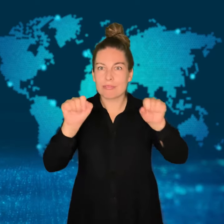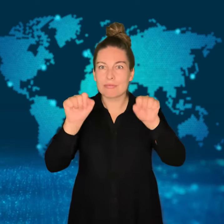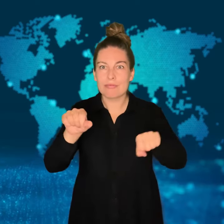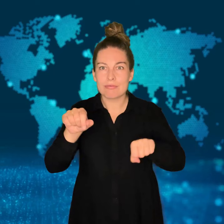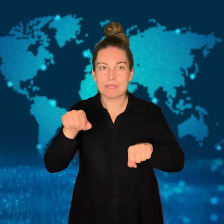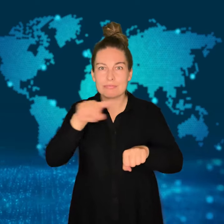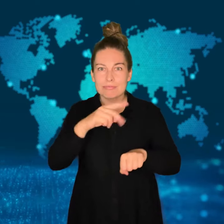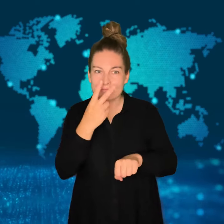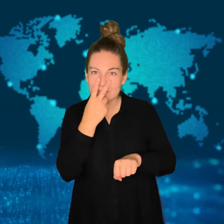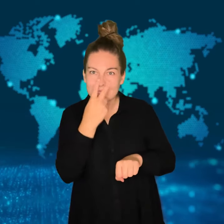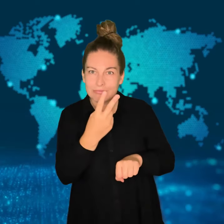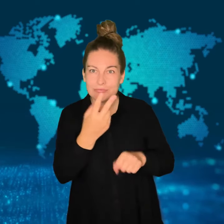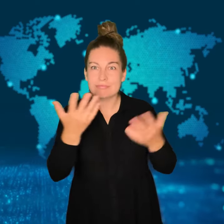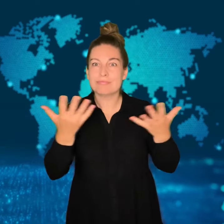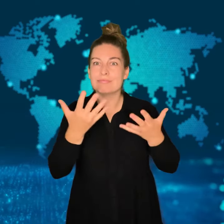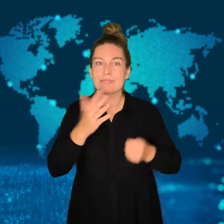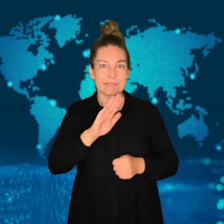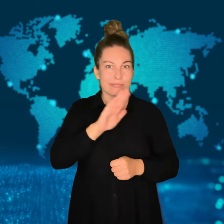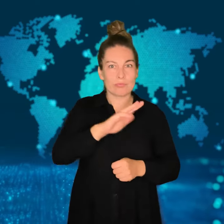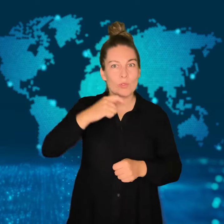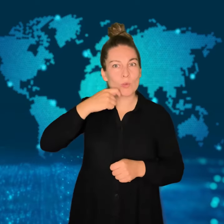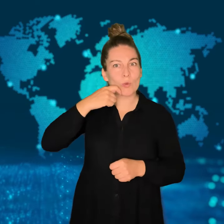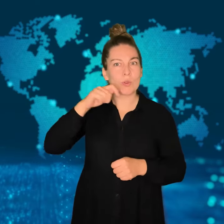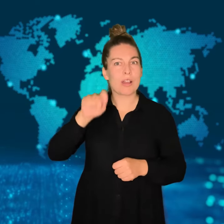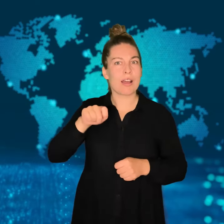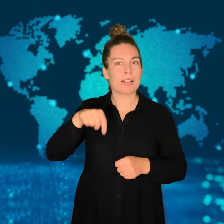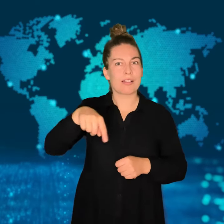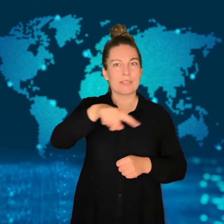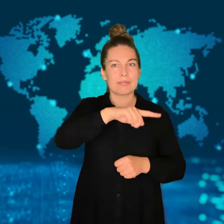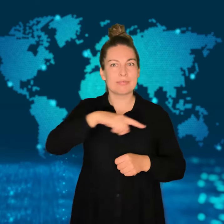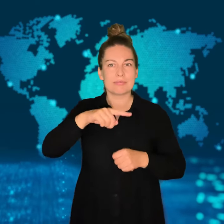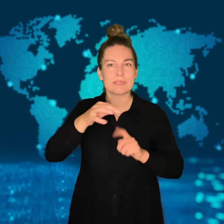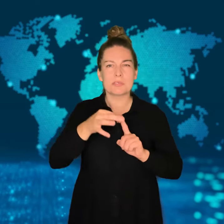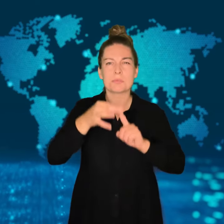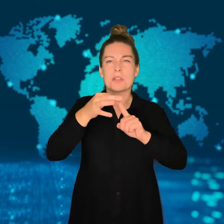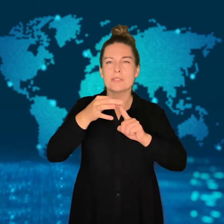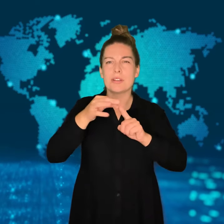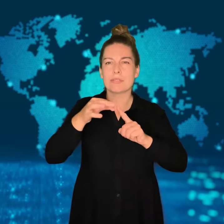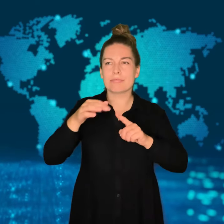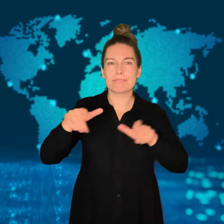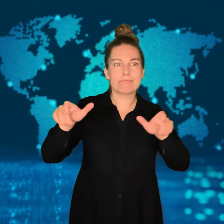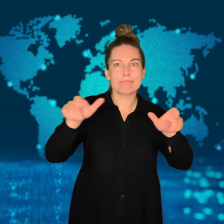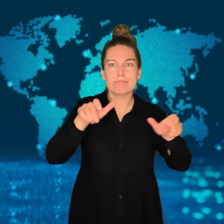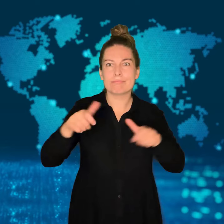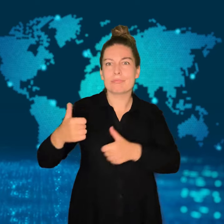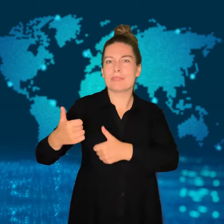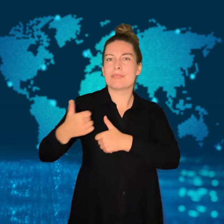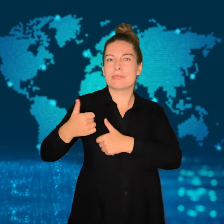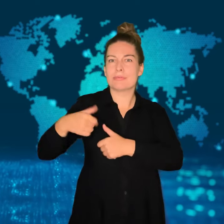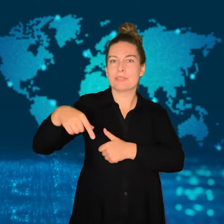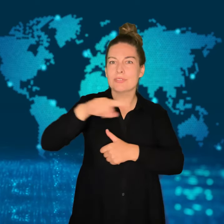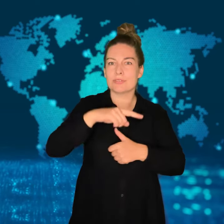The platforms have been under Russian control since 2015,